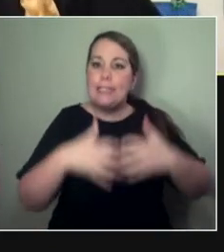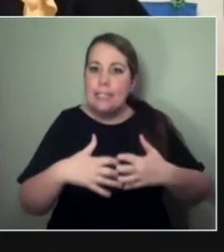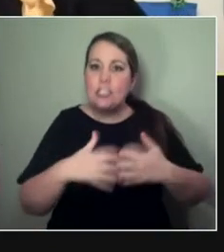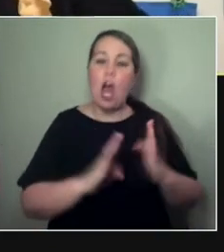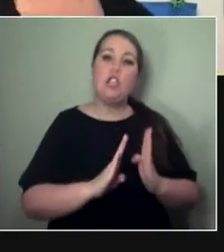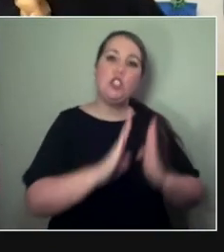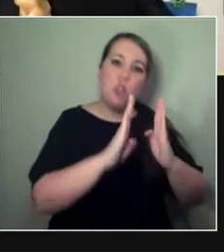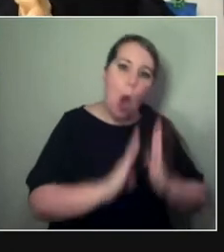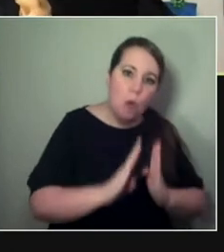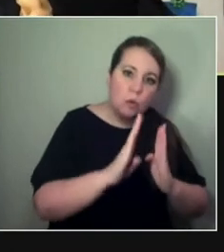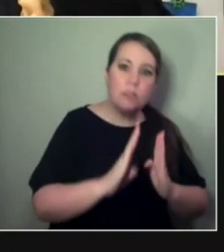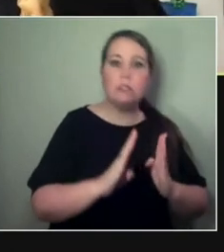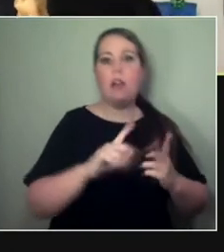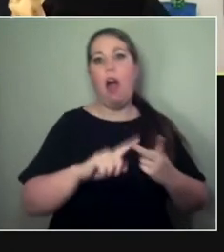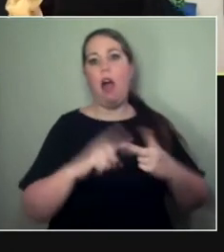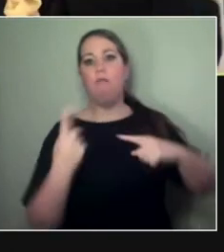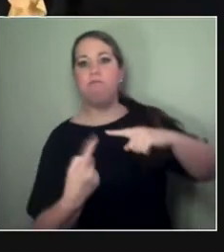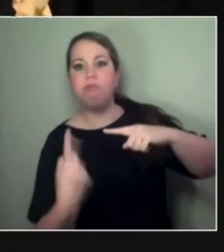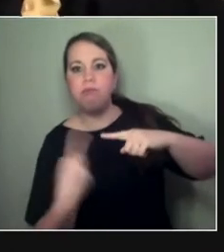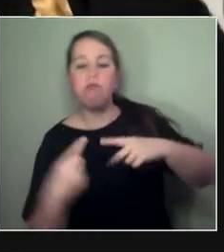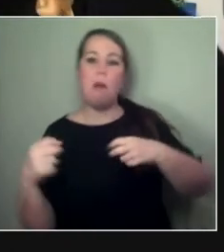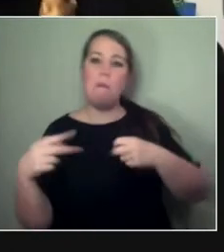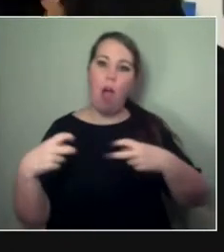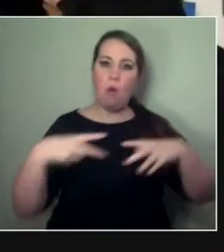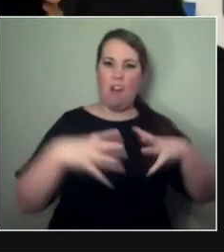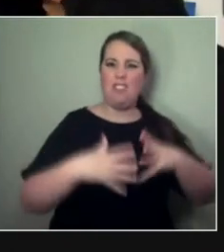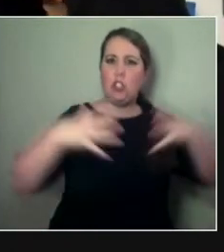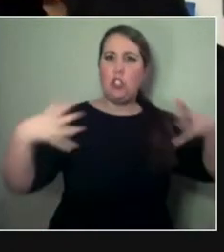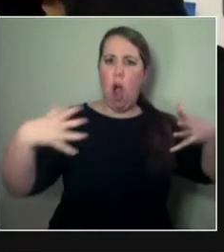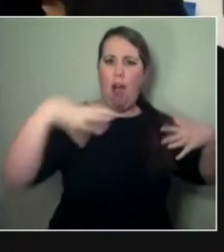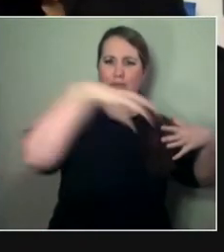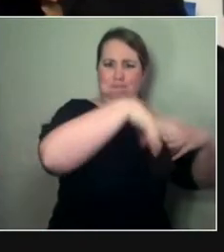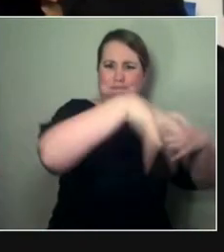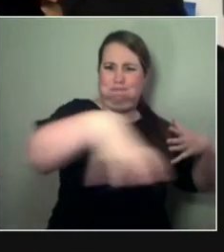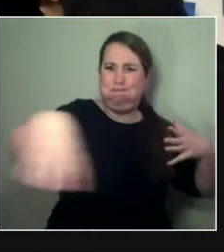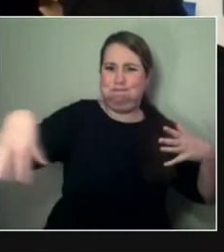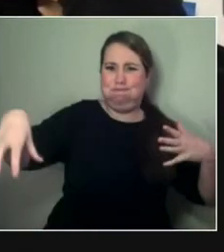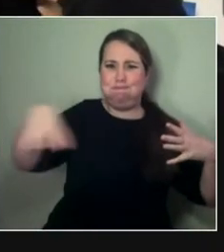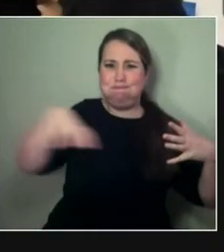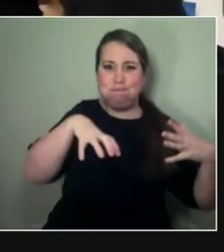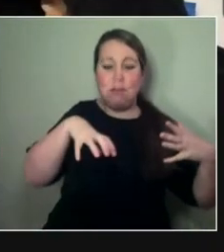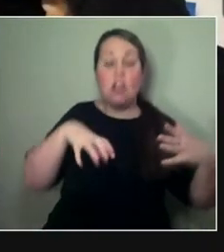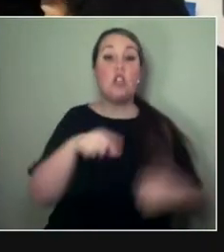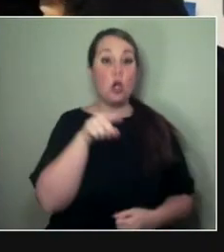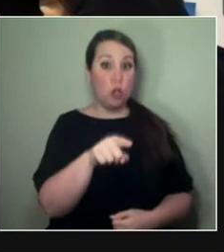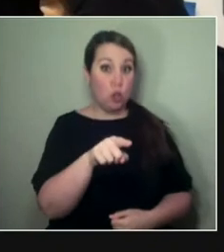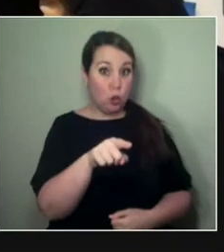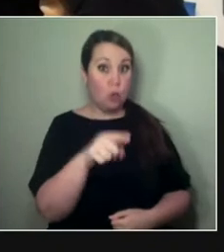but also personally. - Sure. And in the project, imagine that you entered a space